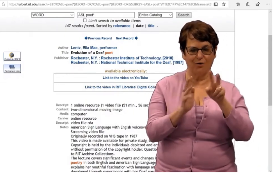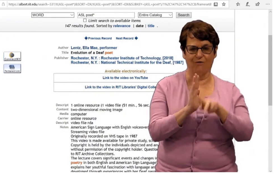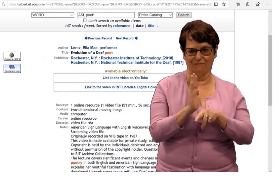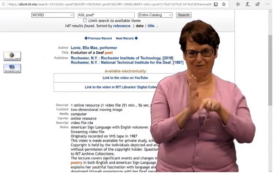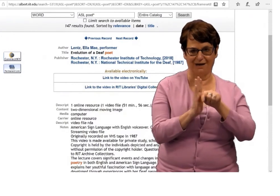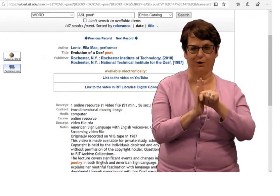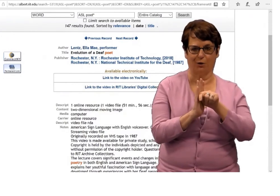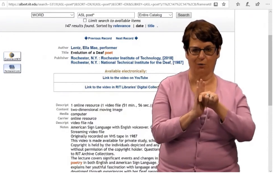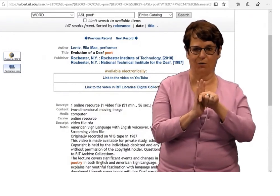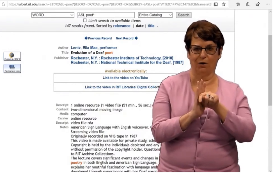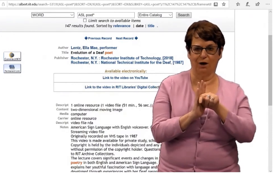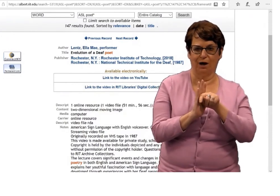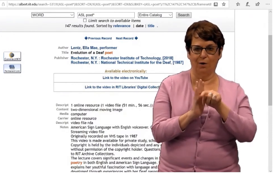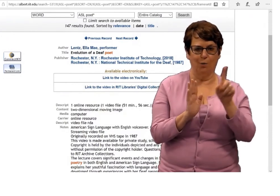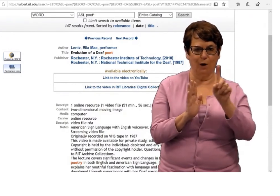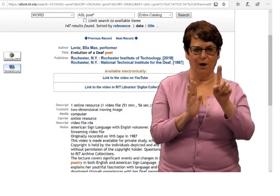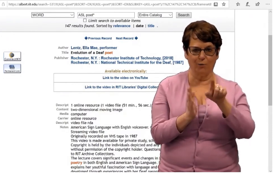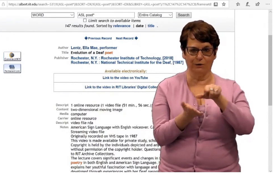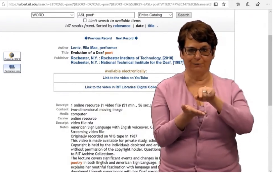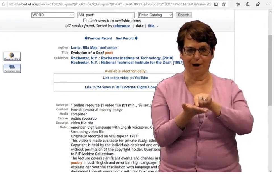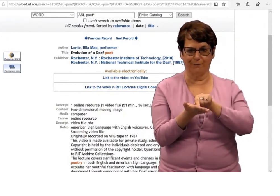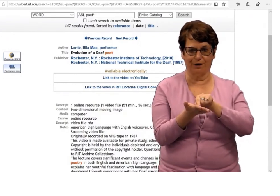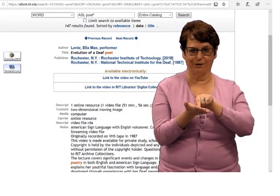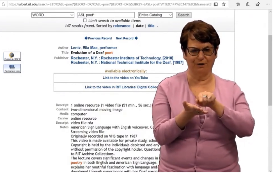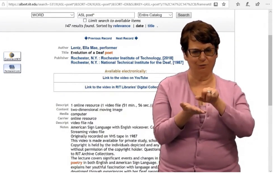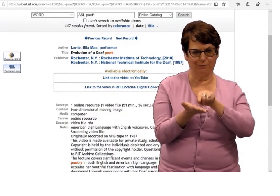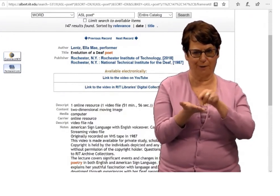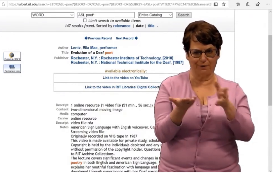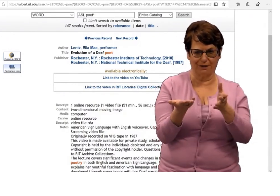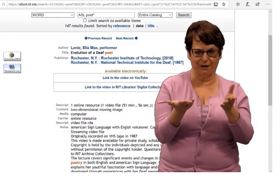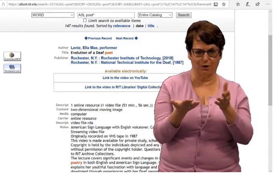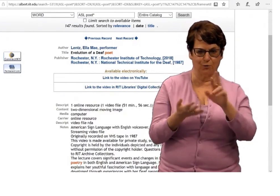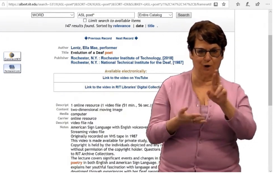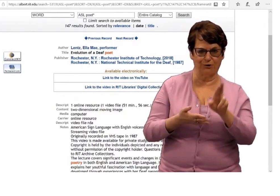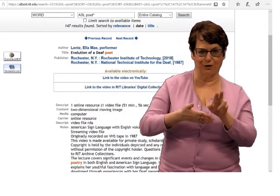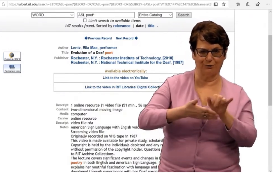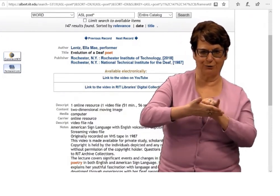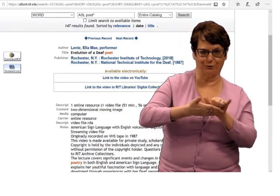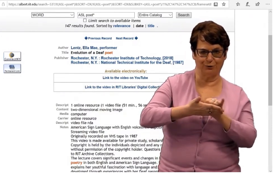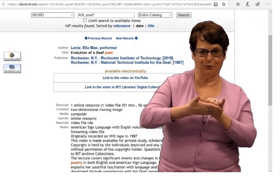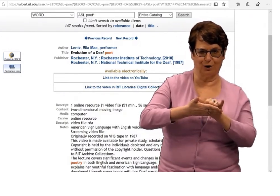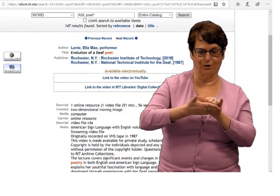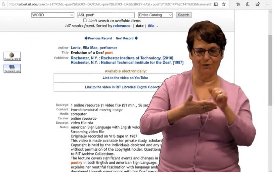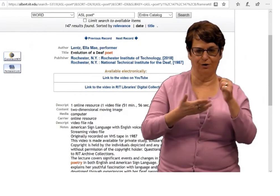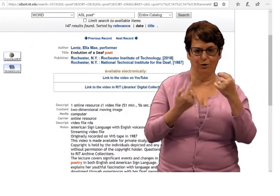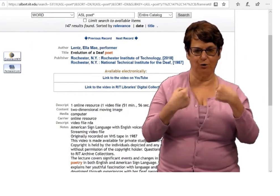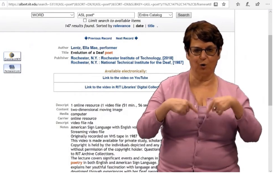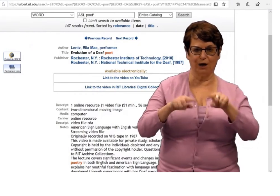the name of the person, the title of the video, where it was published.